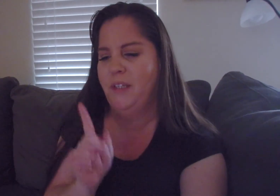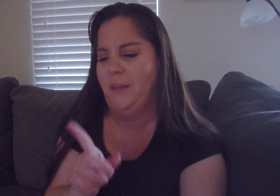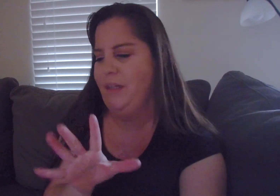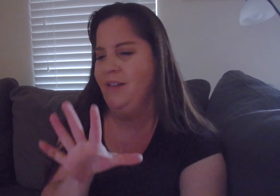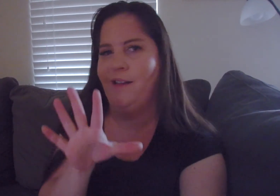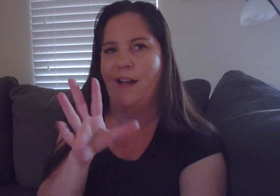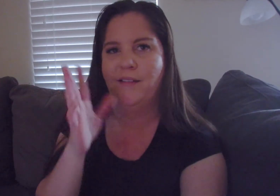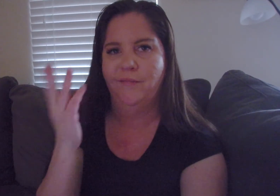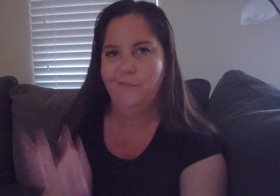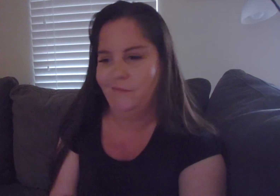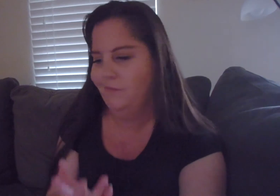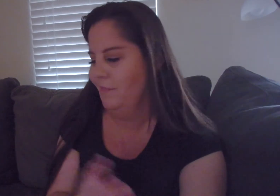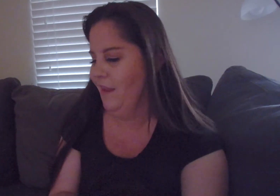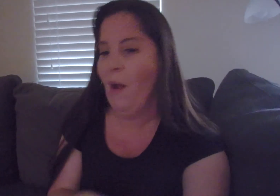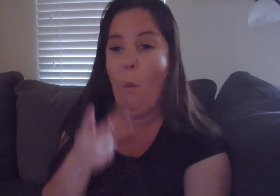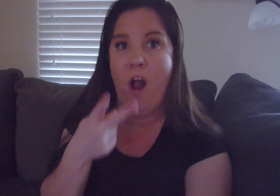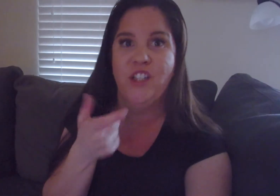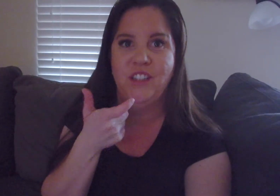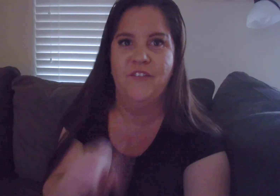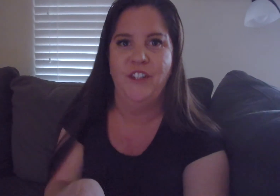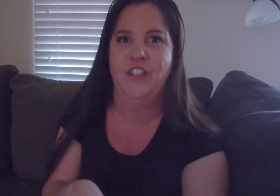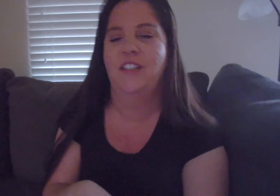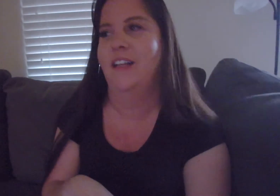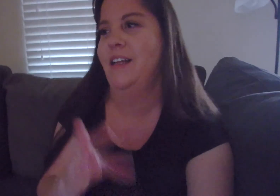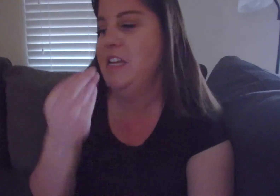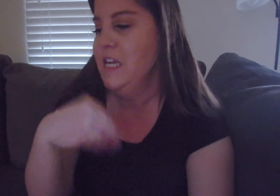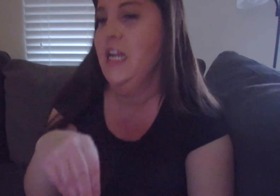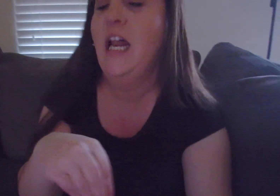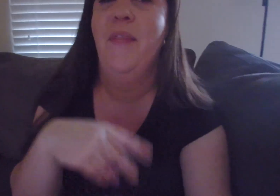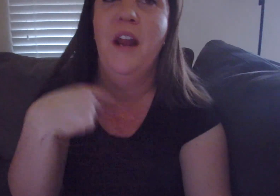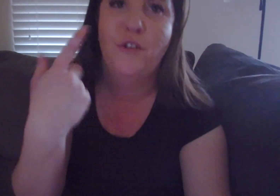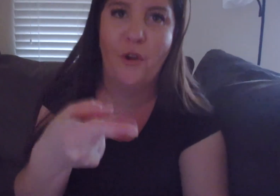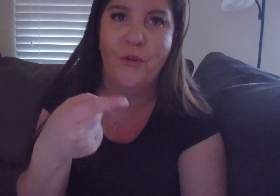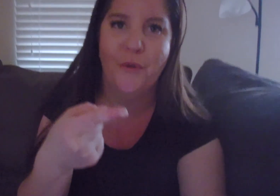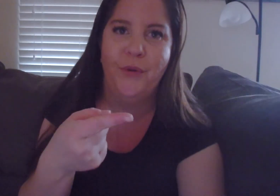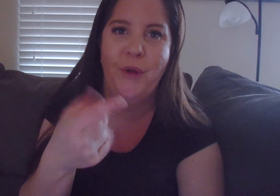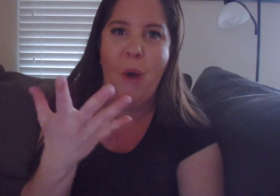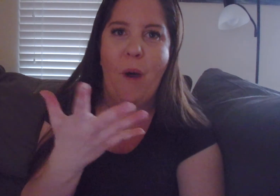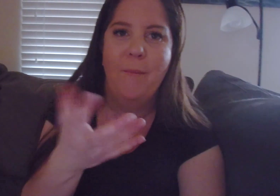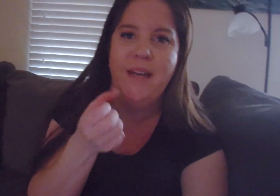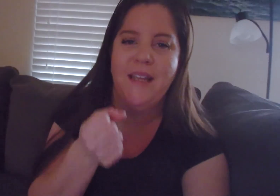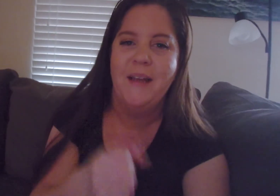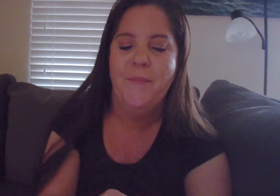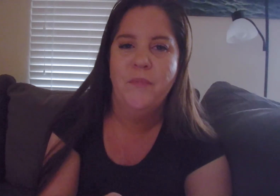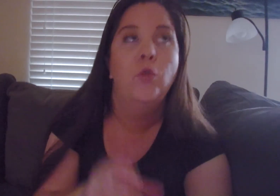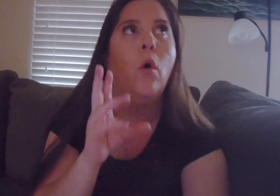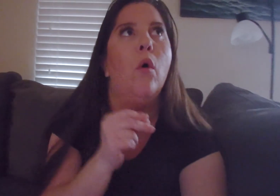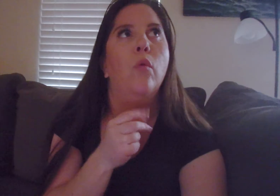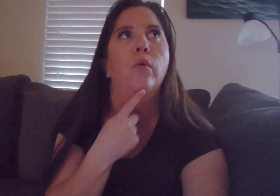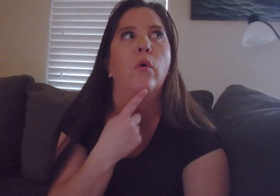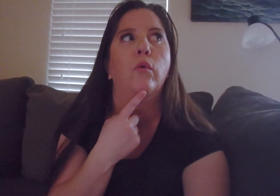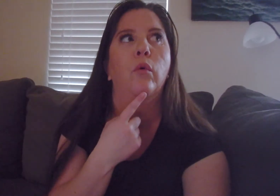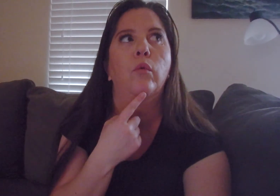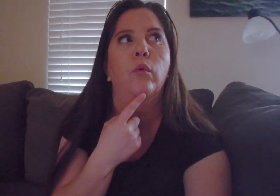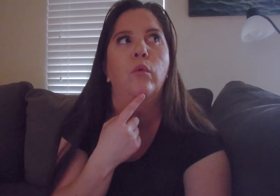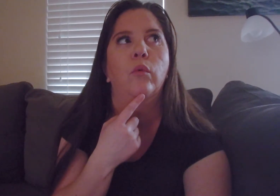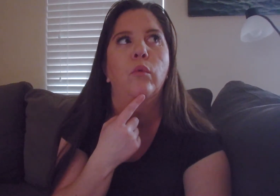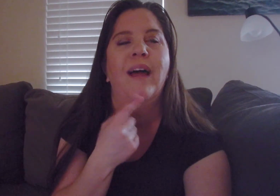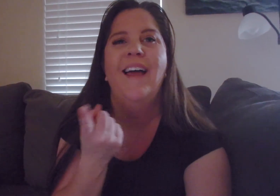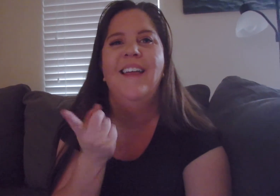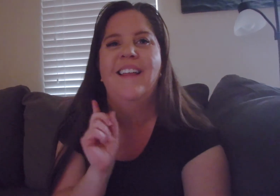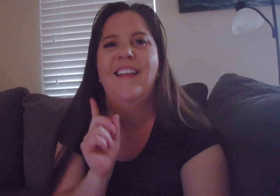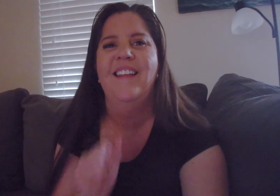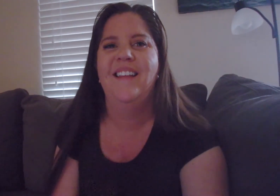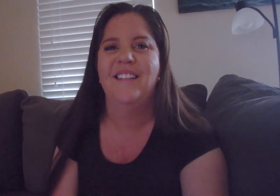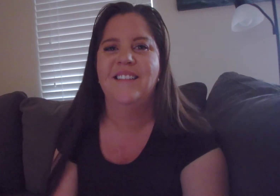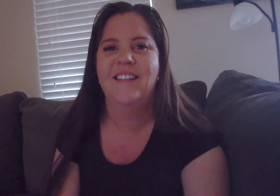But let me like watch this first and eat and then I'll show you what I'm gonna get no, no, no I can't